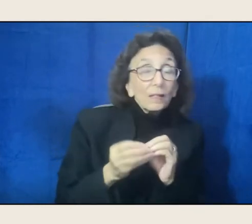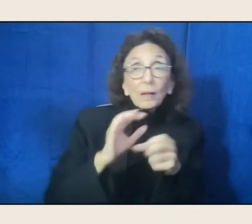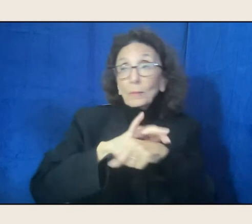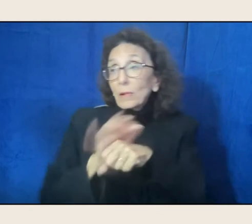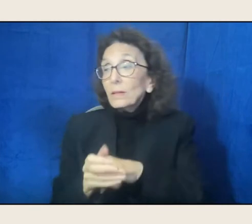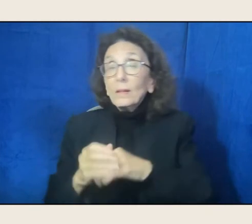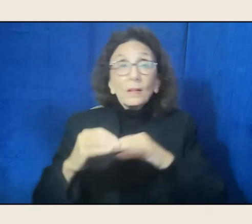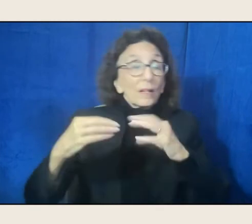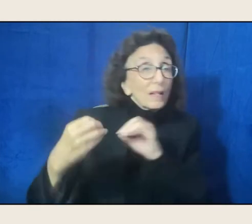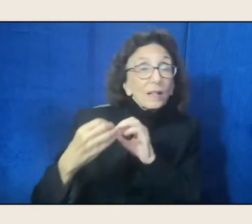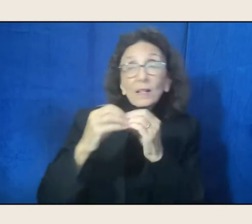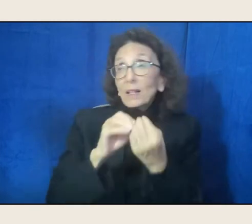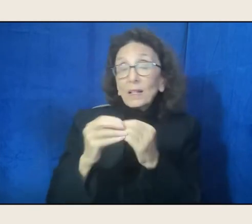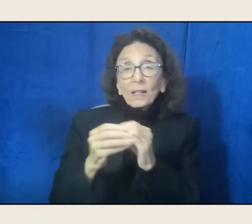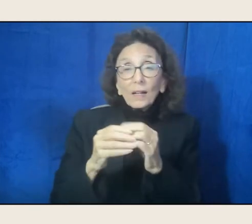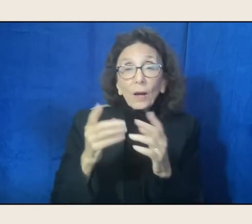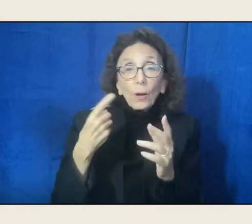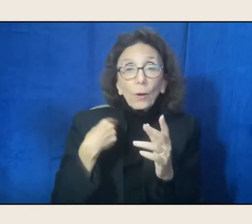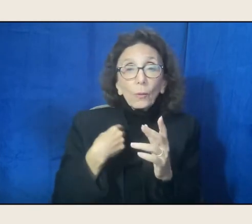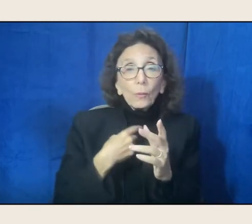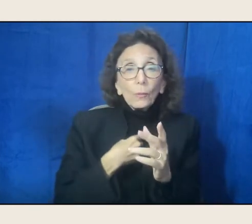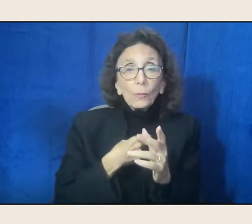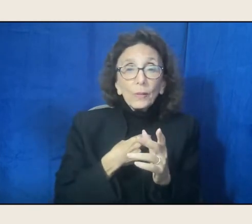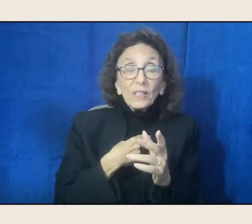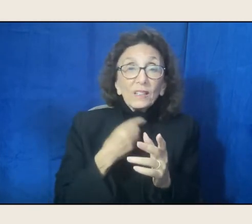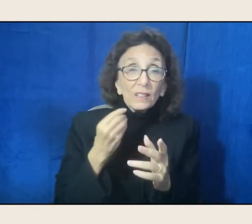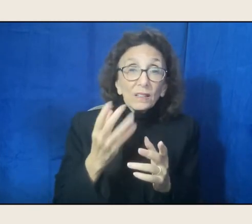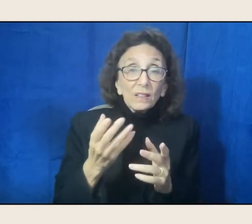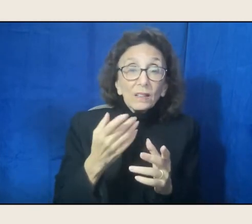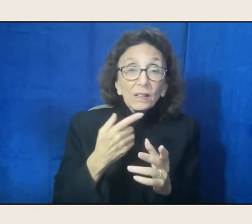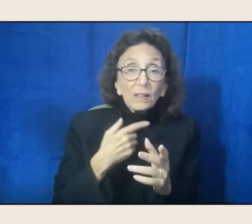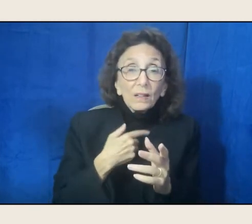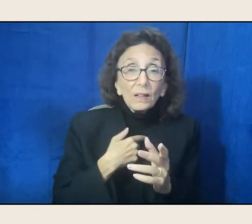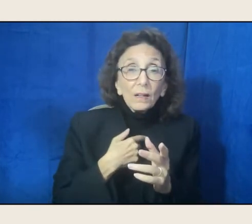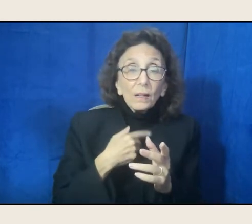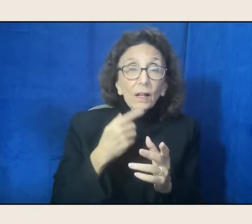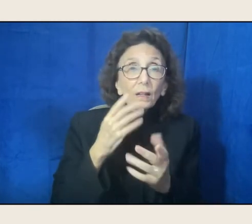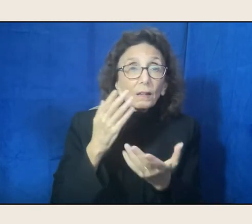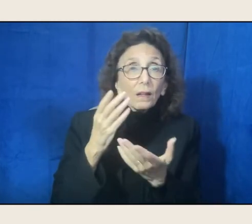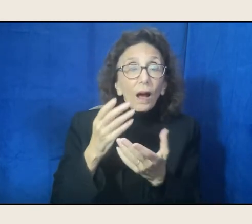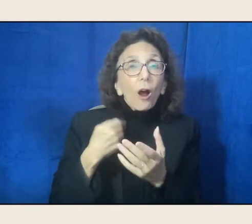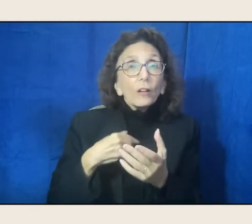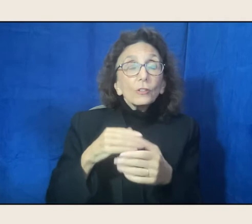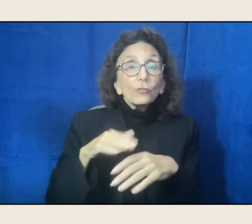we were losing, we lost our major cultural barriers in our tribal nation, and that was true all over.